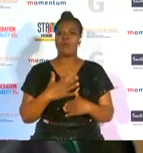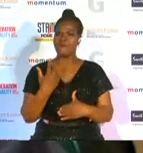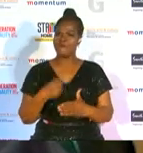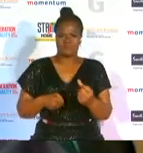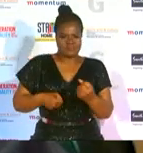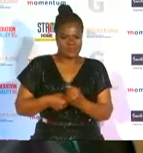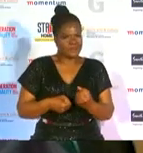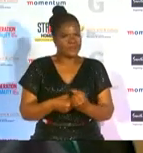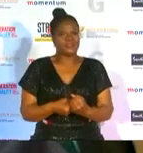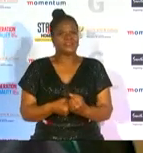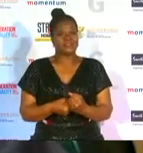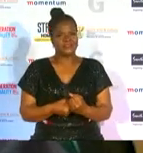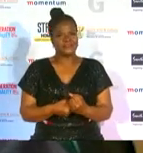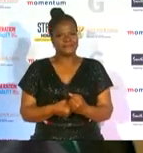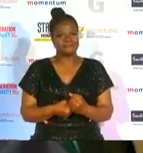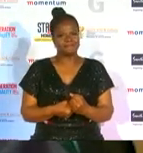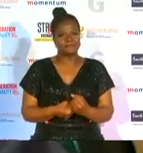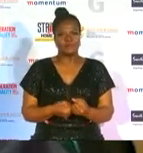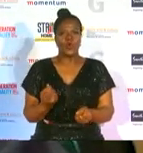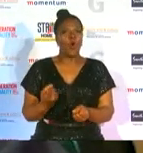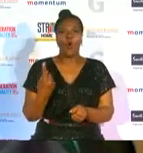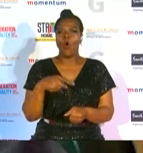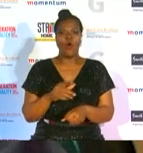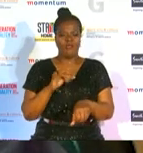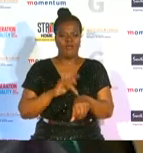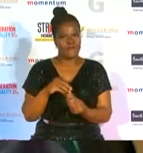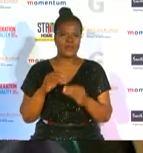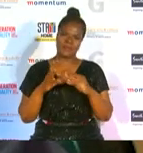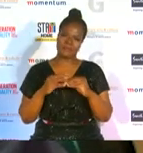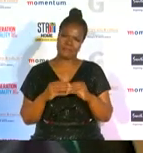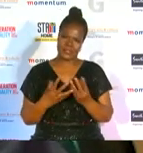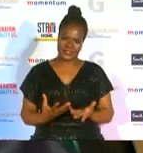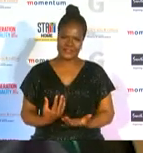treatment to all those affected by the pandemic